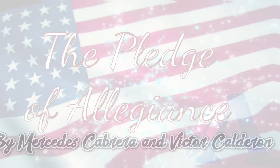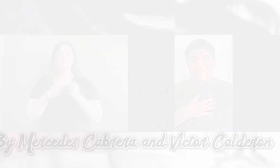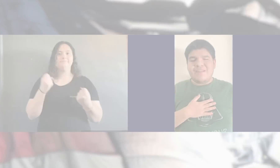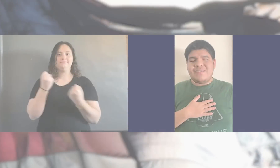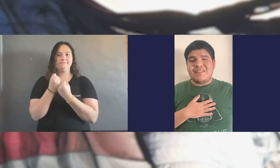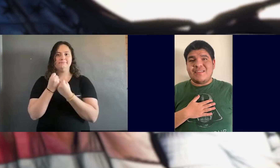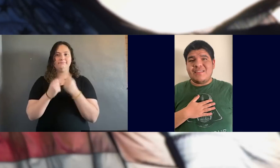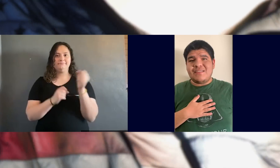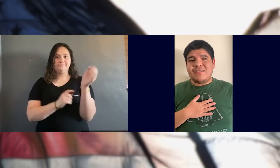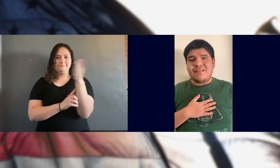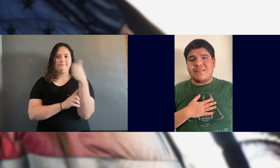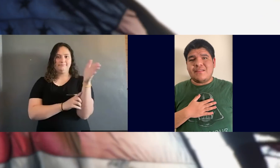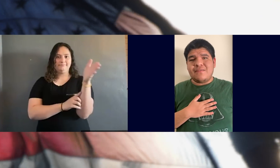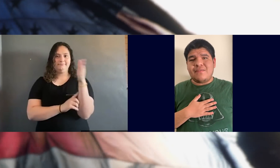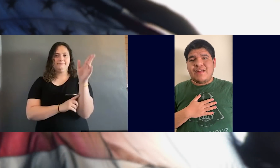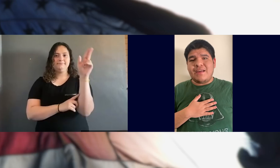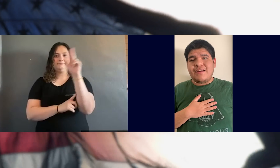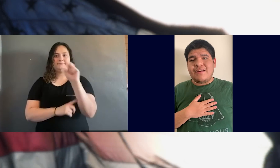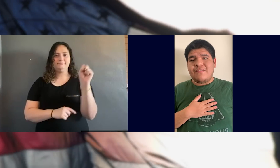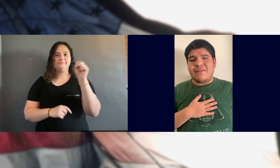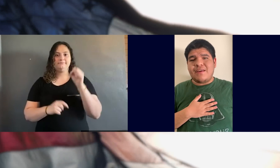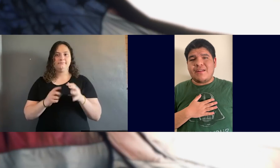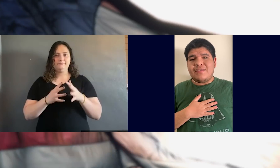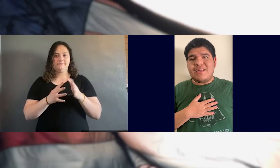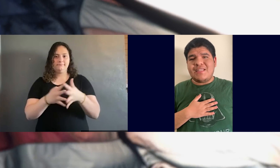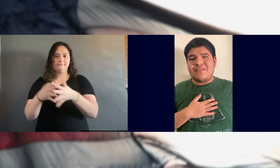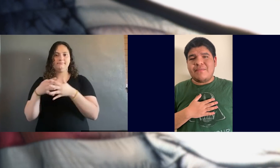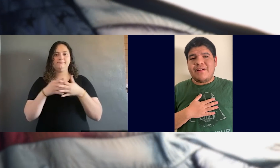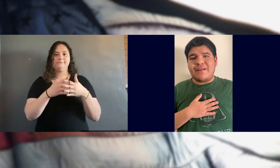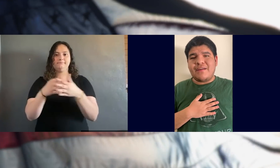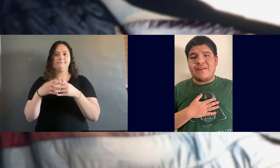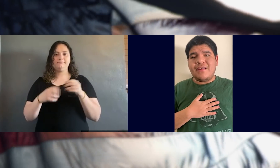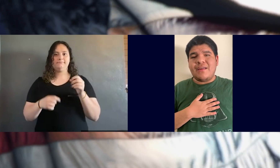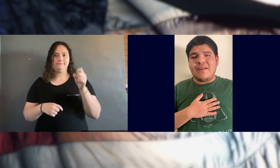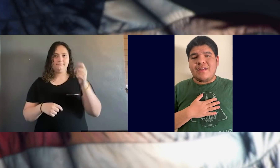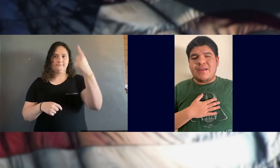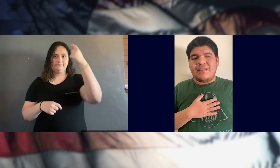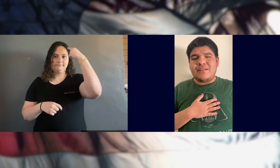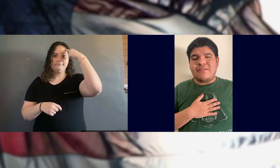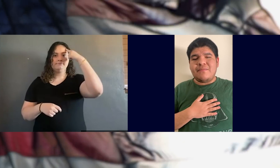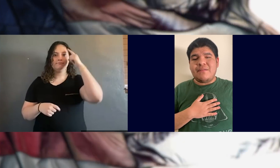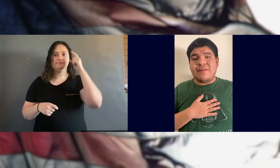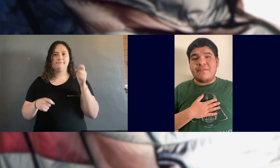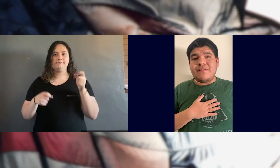I PLEDGE ALLEGIANCE TO THE FLAG OF THE UNITED STATES OF AMERICA AND TO THE REPUBLIC FOR